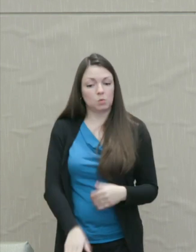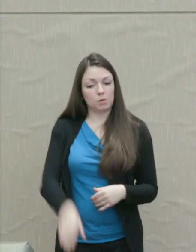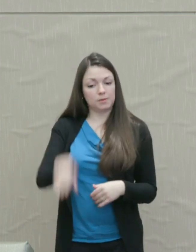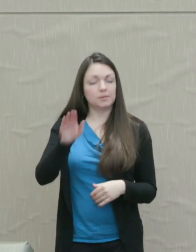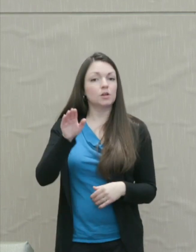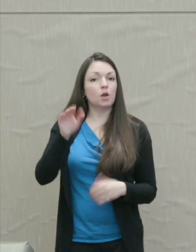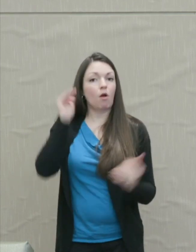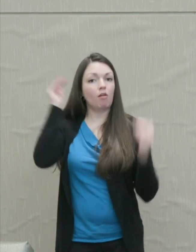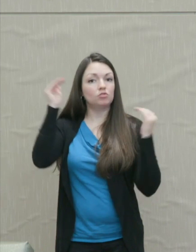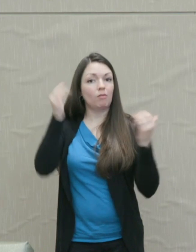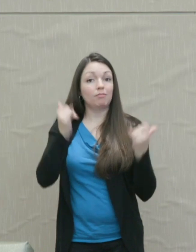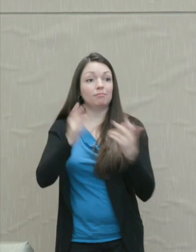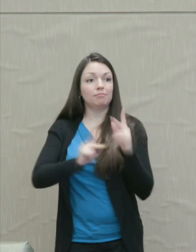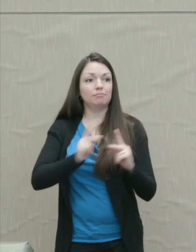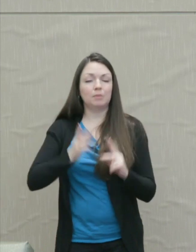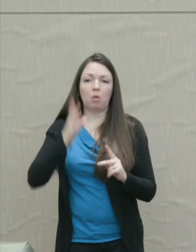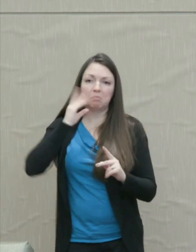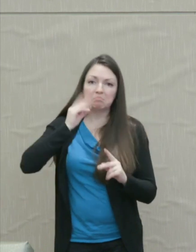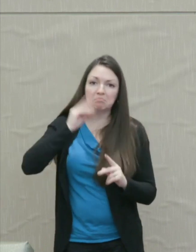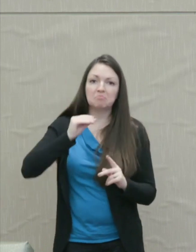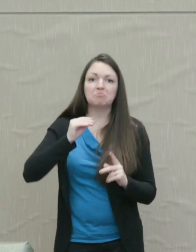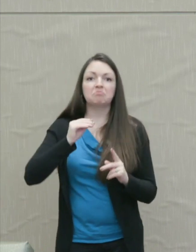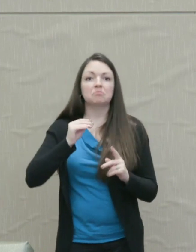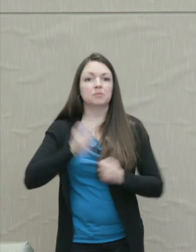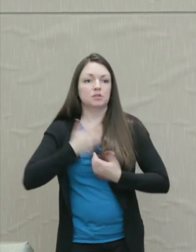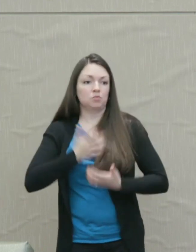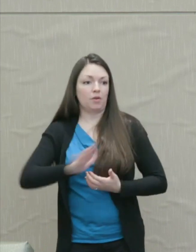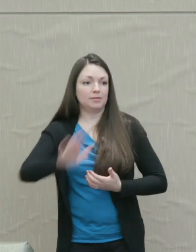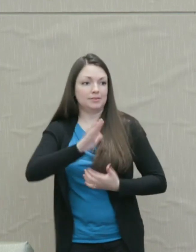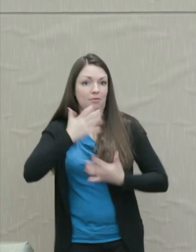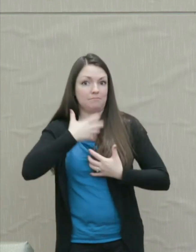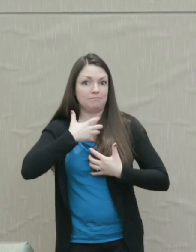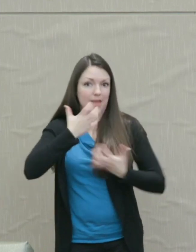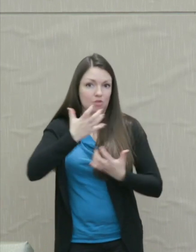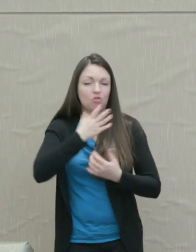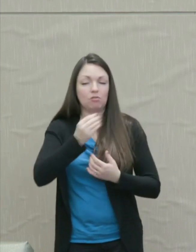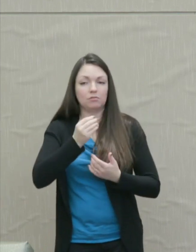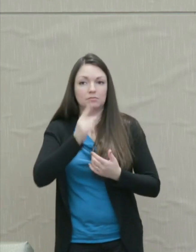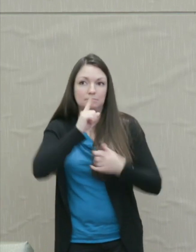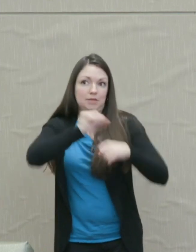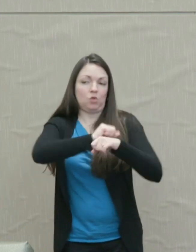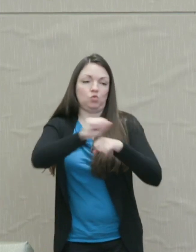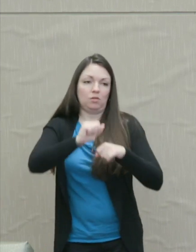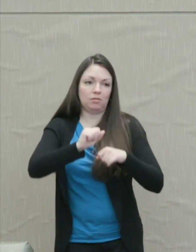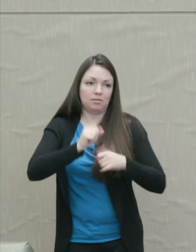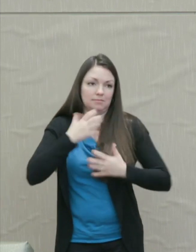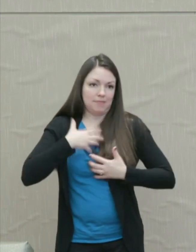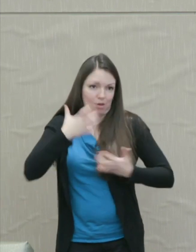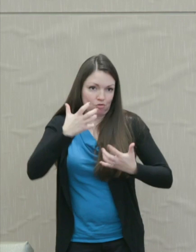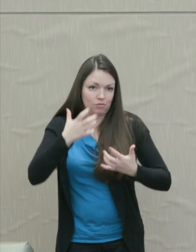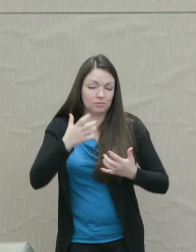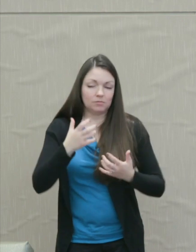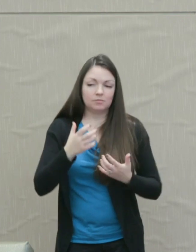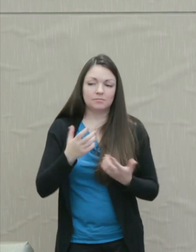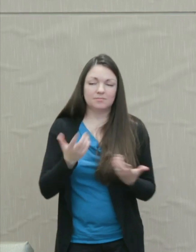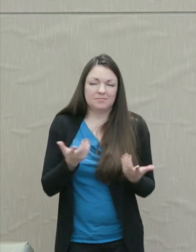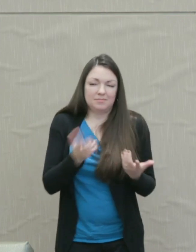People now experience and express not just primitive anger but full-fledged anger. Okay, but what is that?